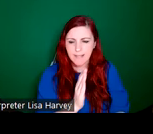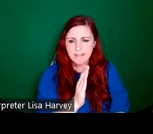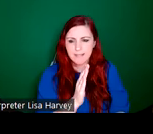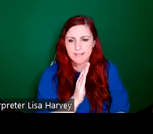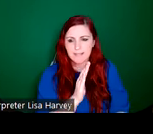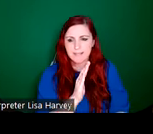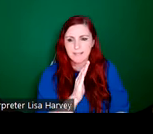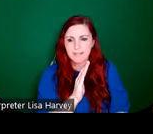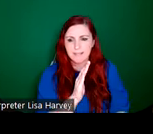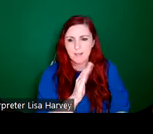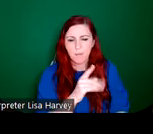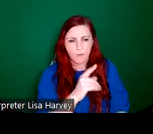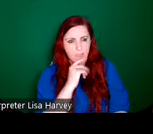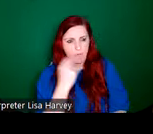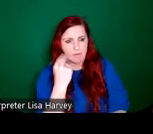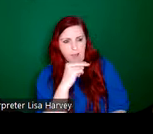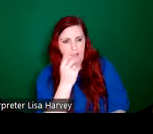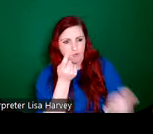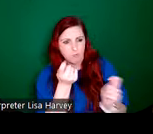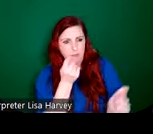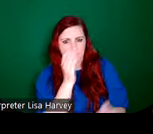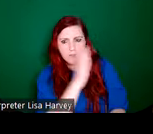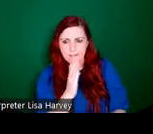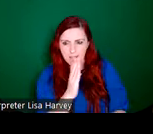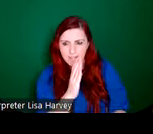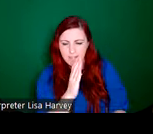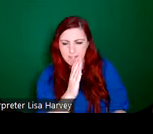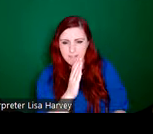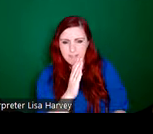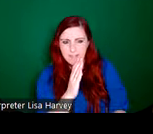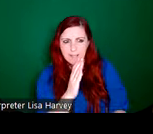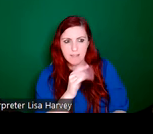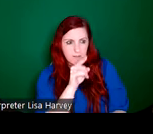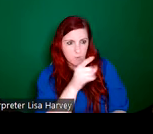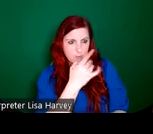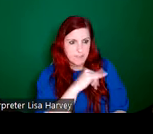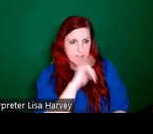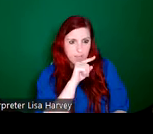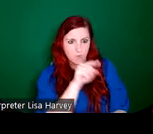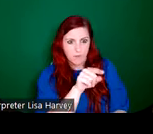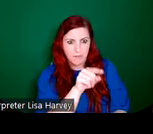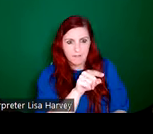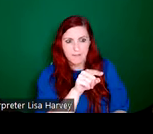humane depictions of the saints and which we've seen with St. Patrick. St.